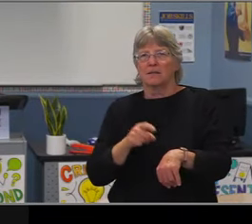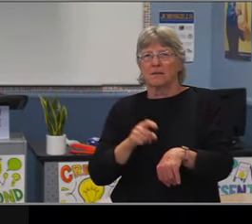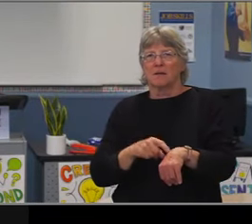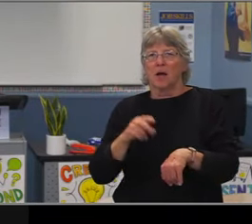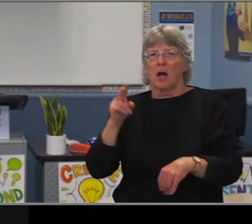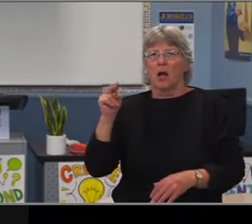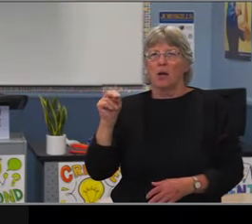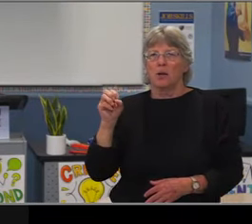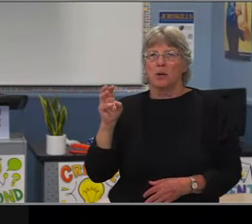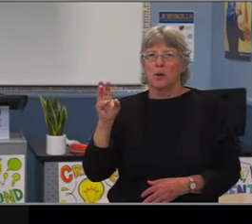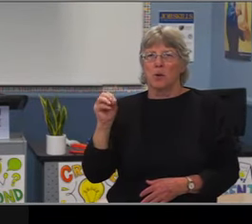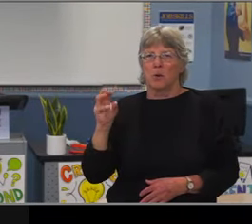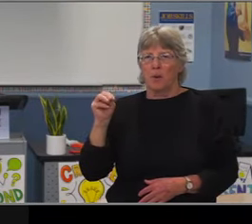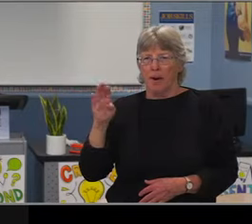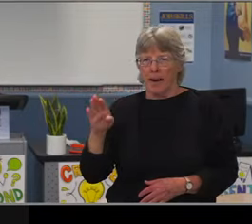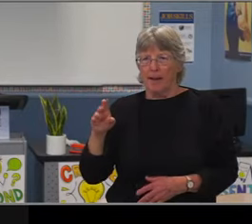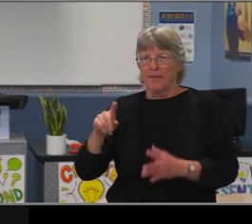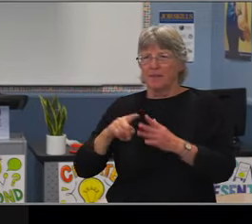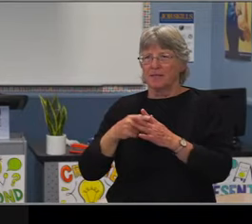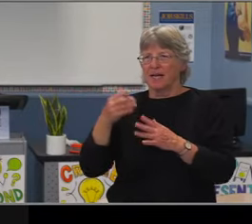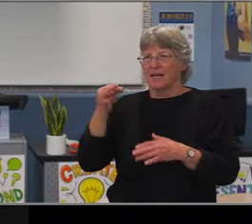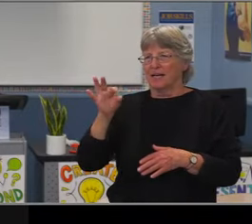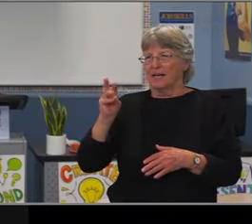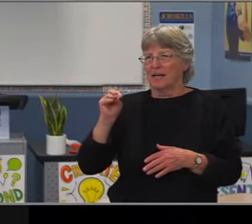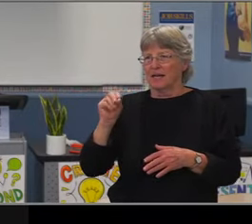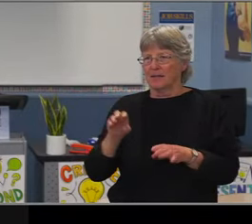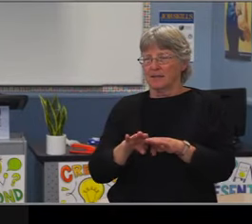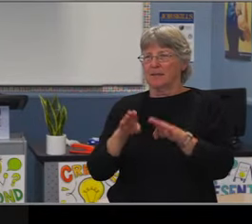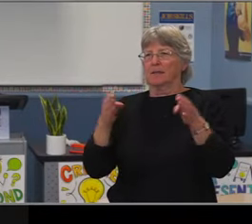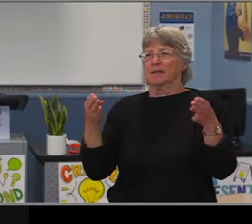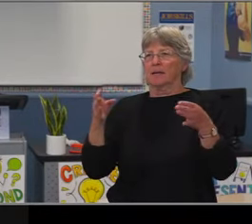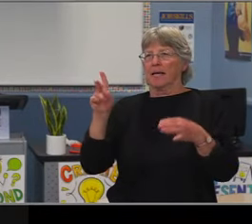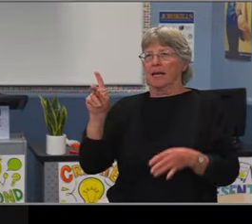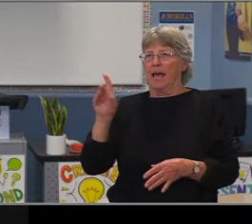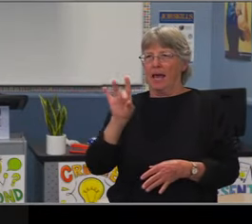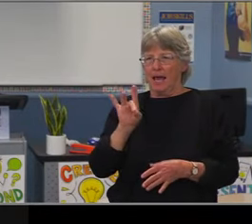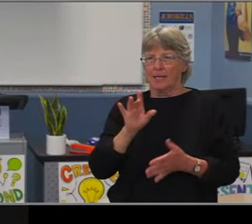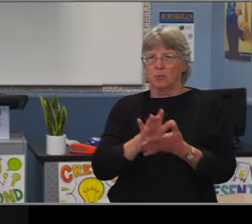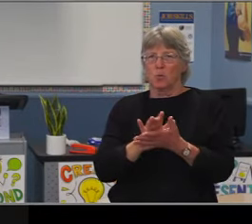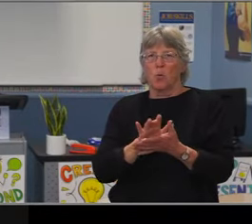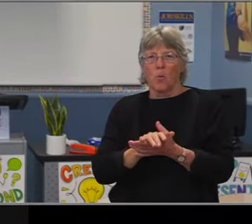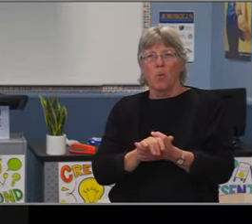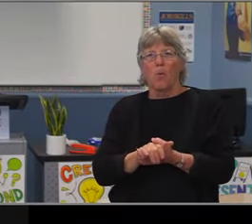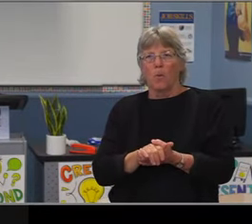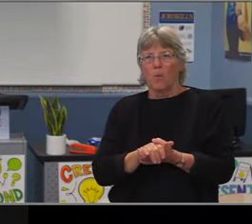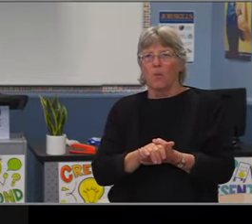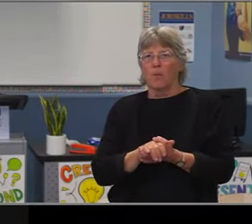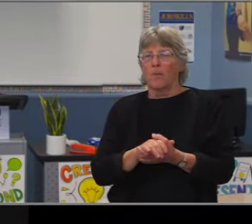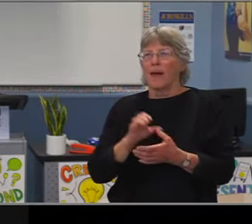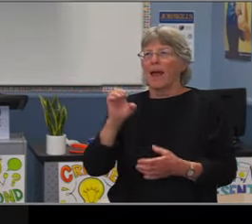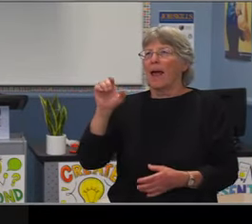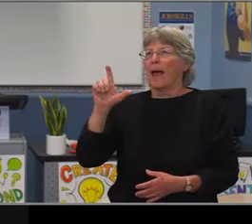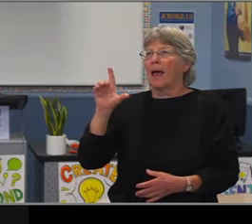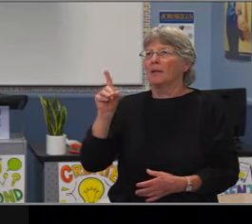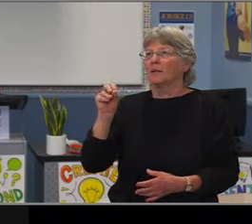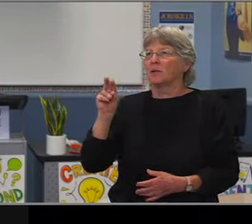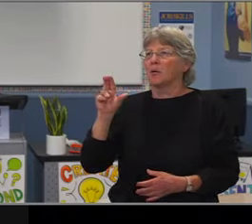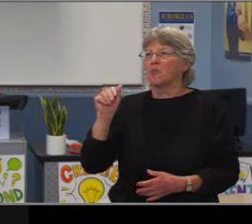The next slide looks at school of residence and what you see highlighted here you have a list of all of our middle and K-8 schools, and the number of students